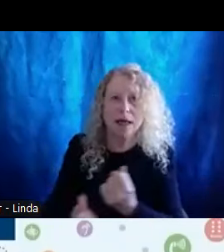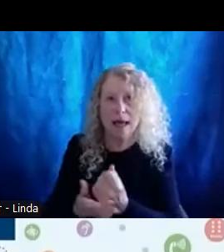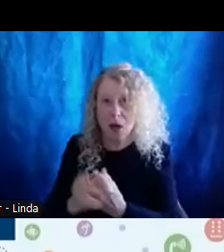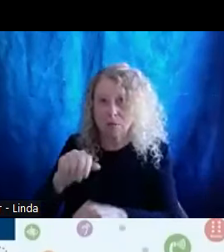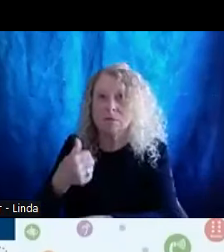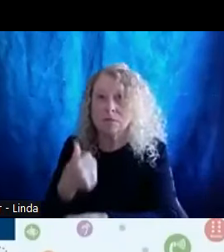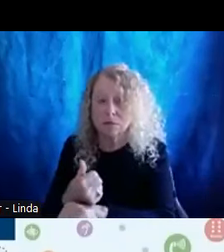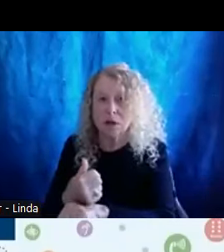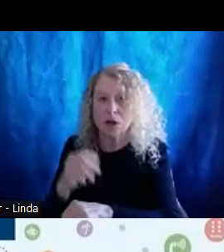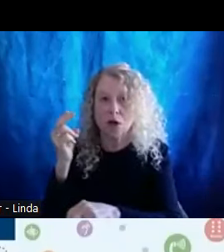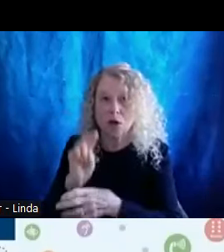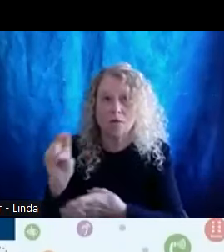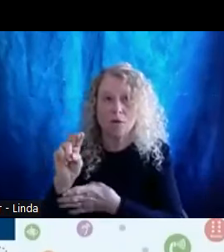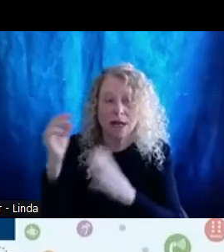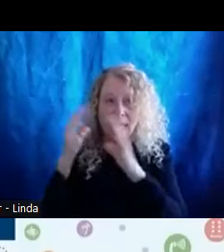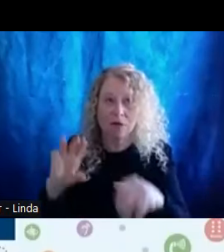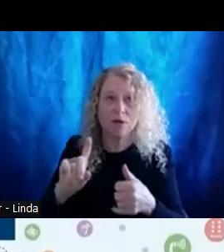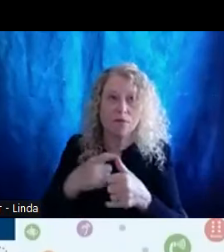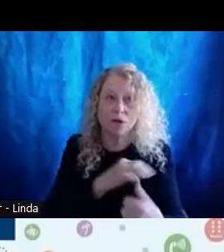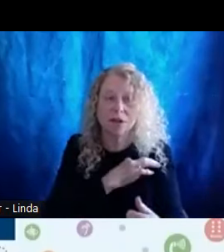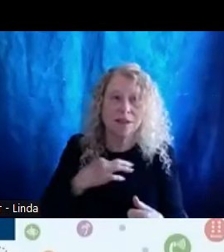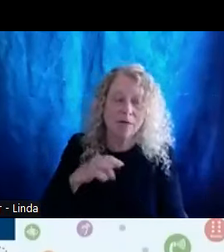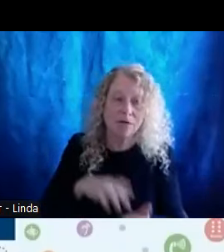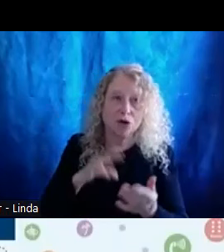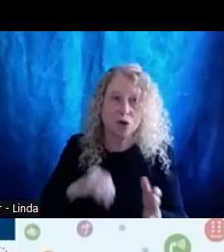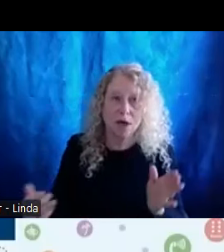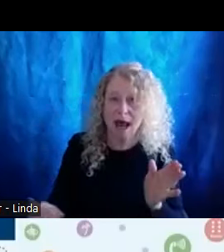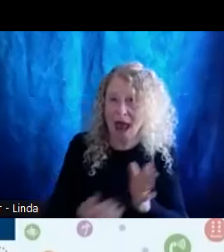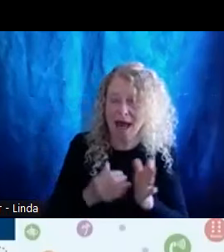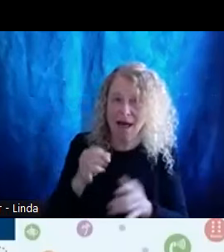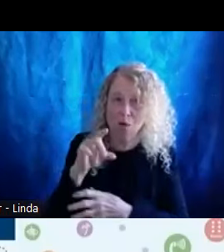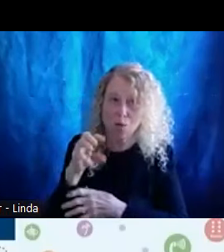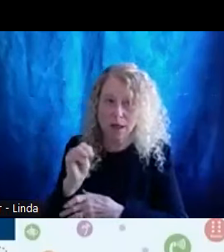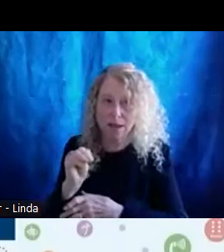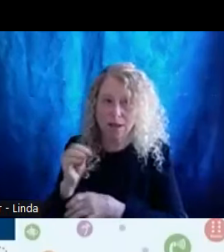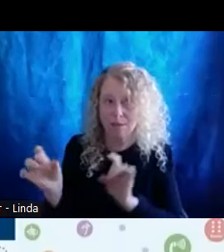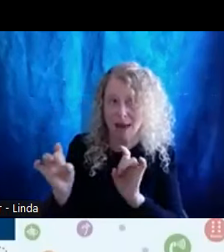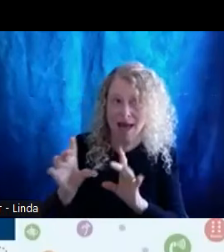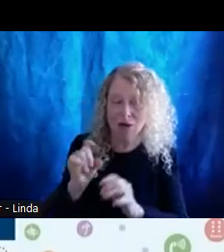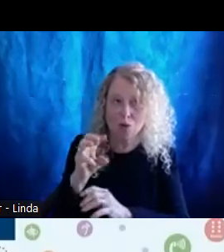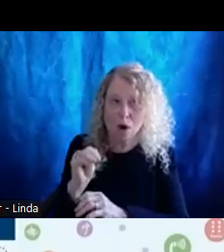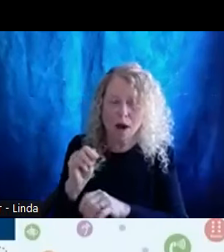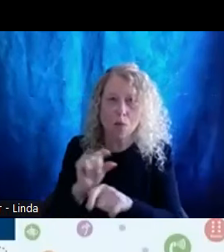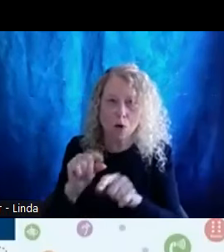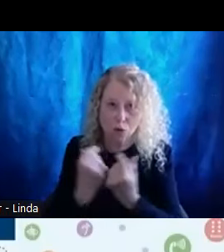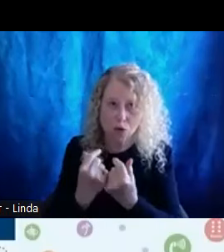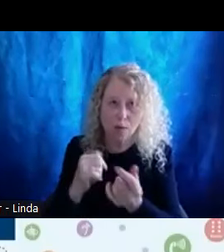Housing's first Staff Student Anti Racism Hate Crime work group that over the years will become the Standing Housing,